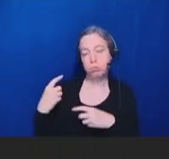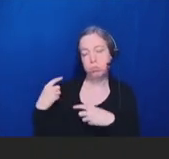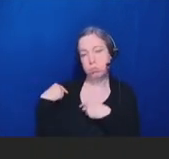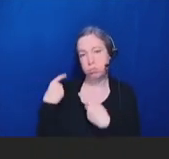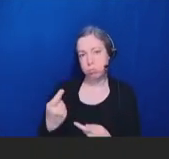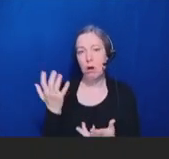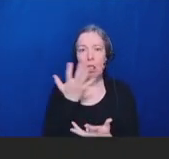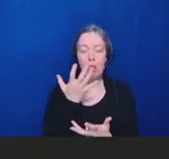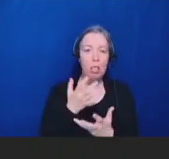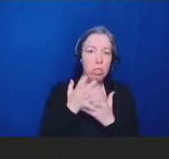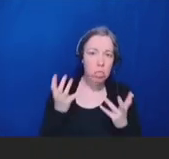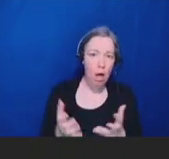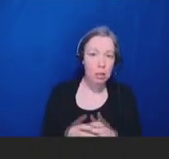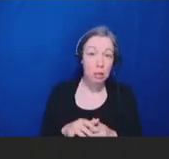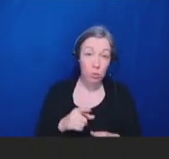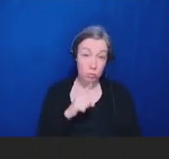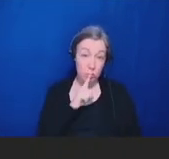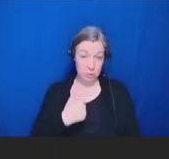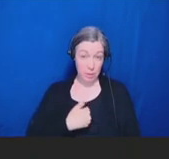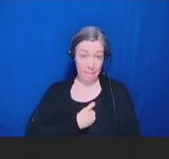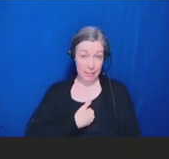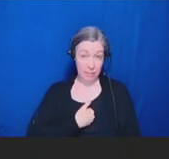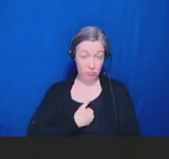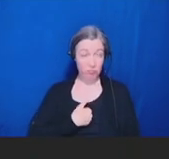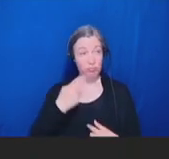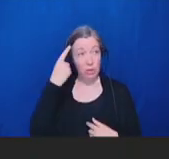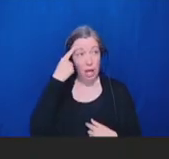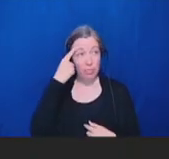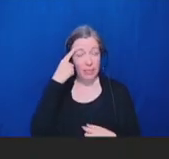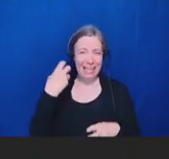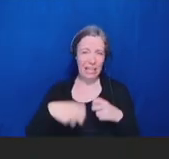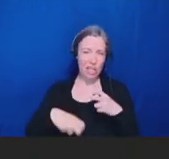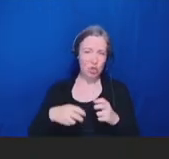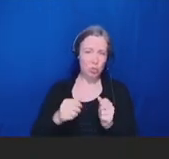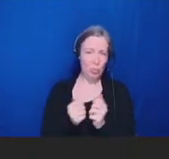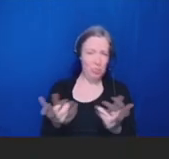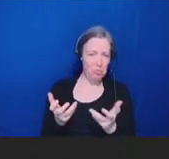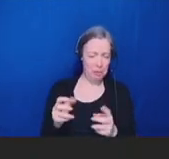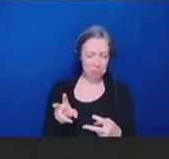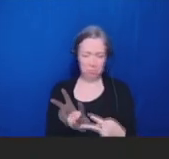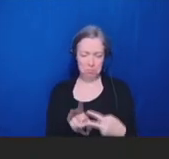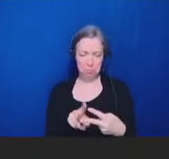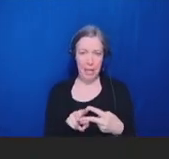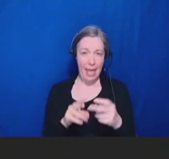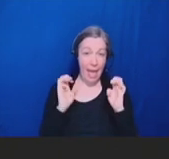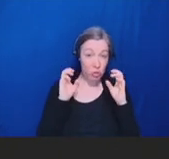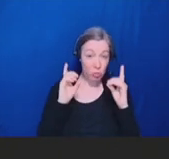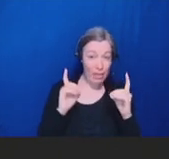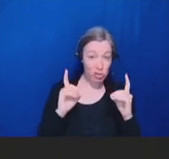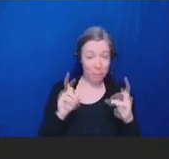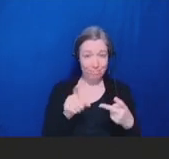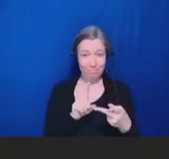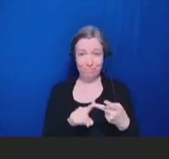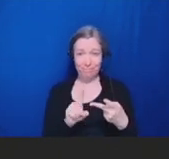I think that the issues around education and facilitation of effective immunization practices